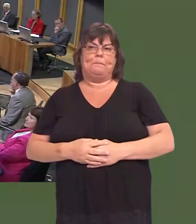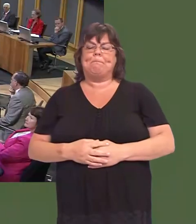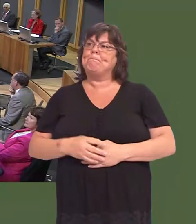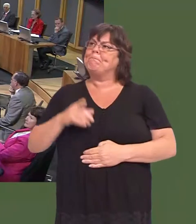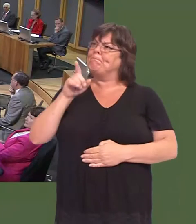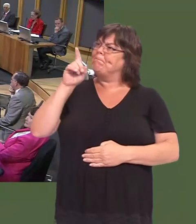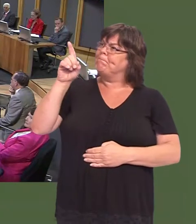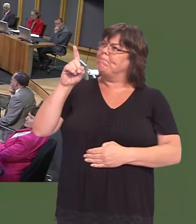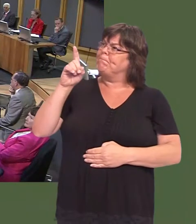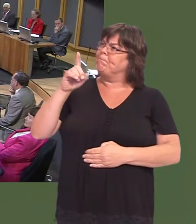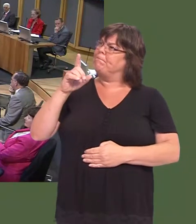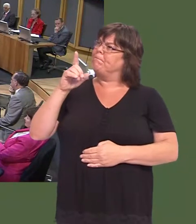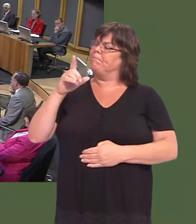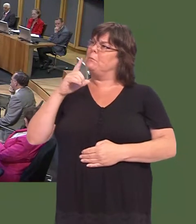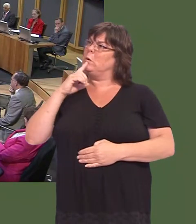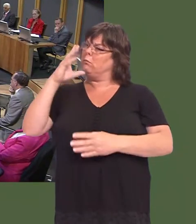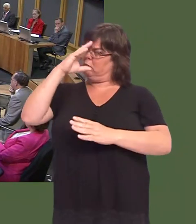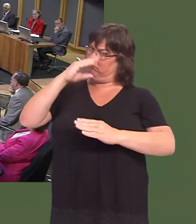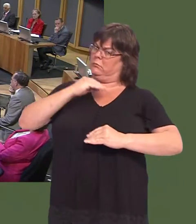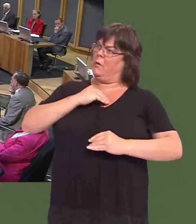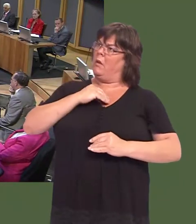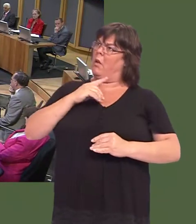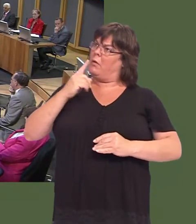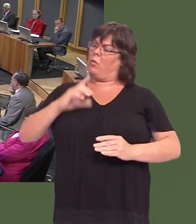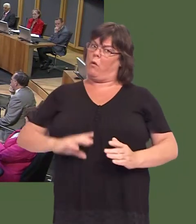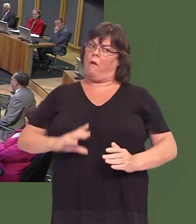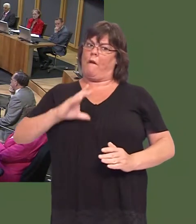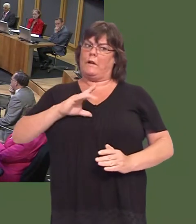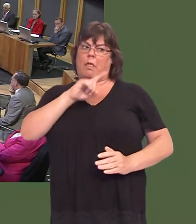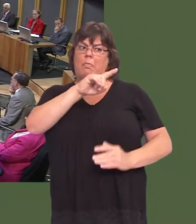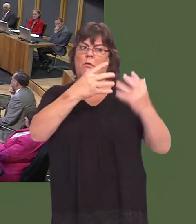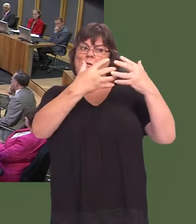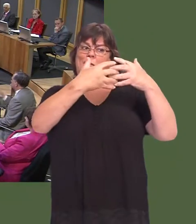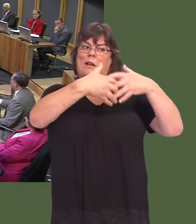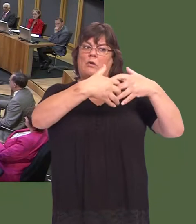What confidence can you give that this technology park that youíre proposing will actually